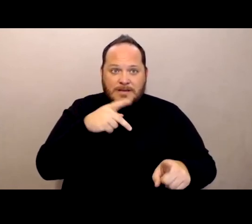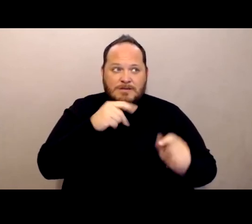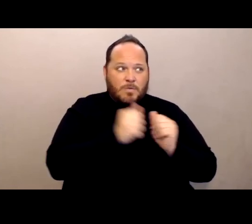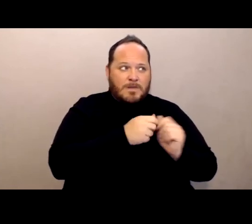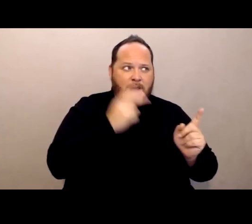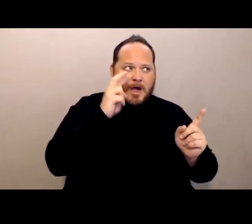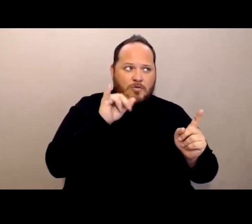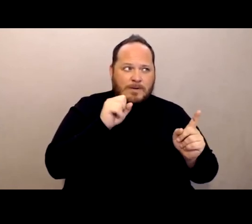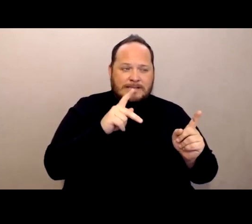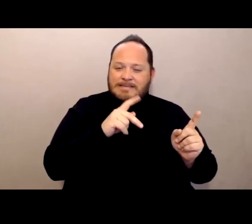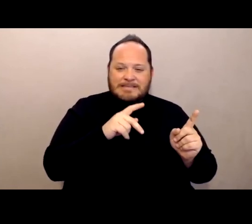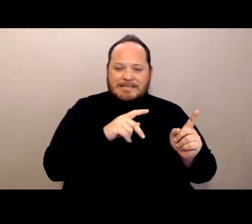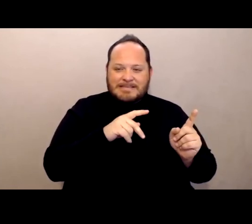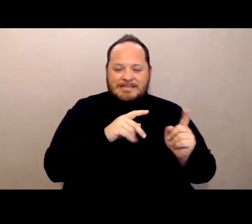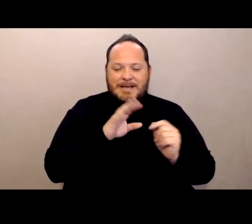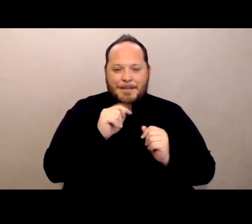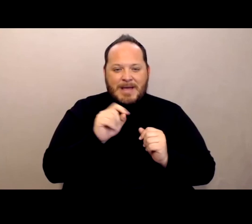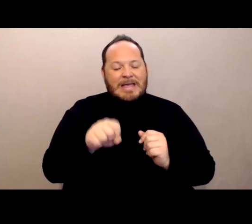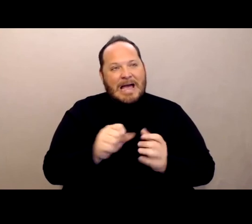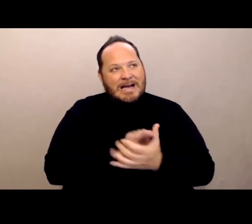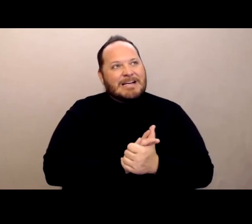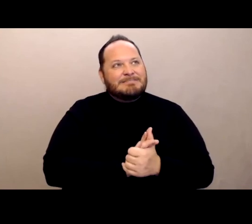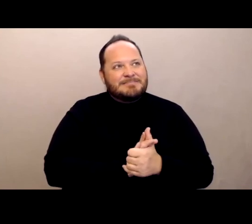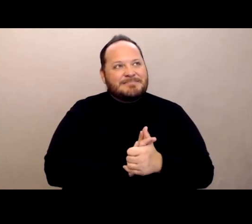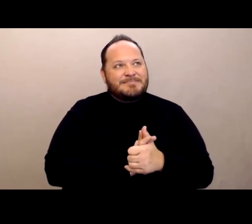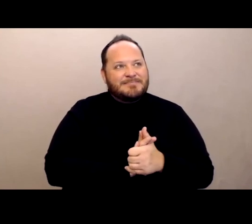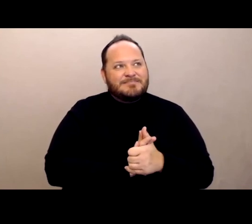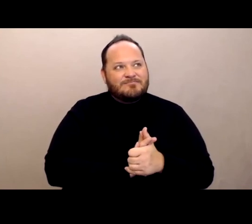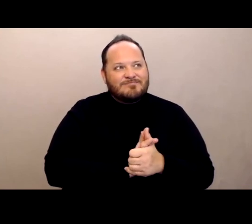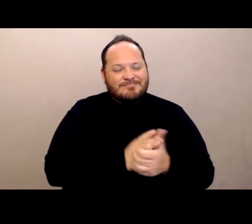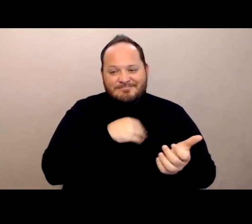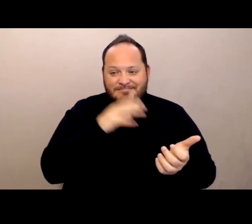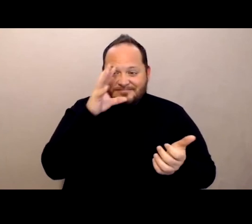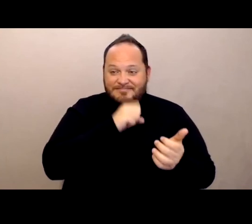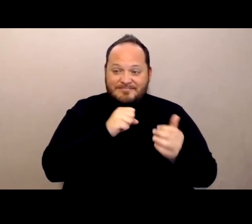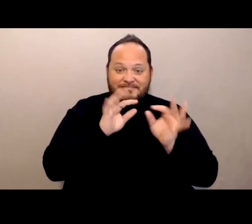But yeah, I guess, you know, family members and residents are going to start asking, you know,